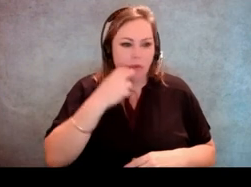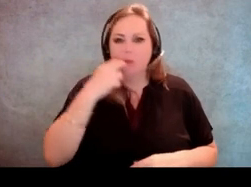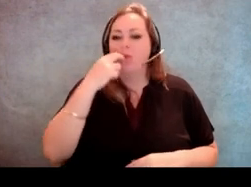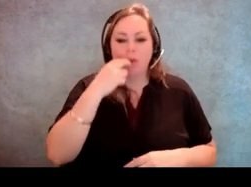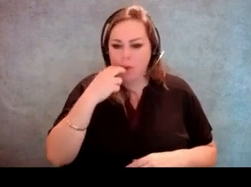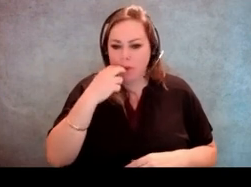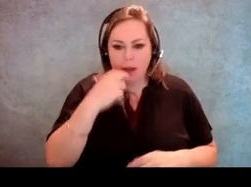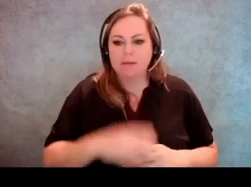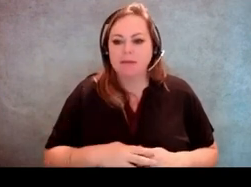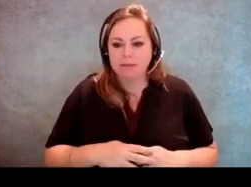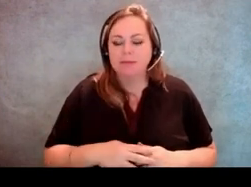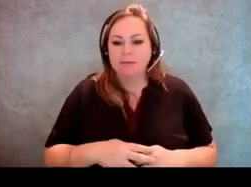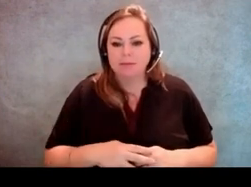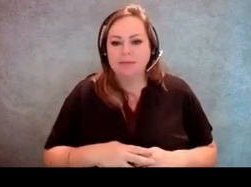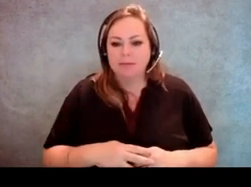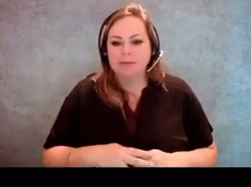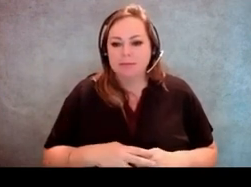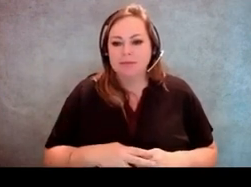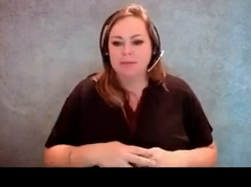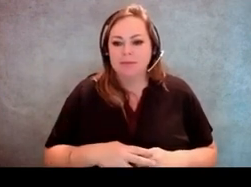as opposed to your other extremities.